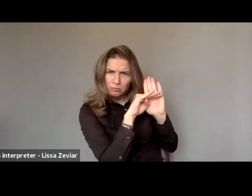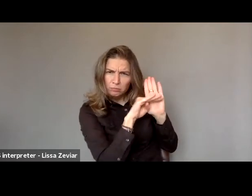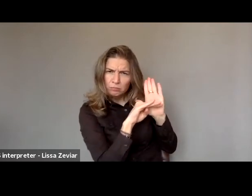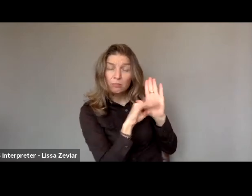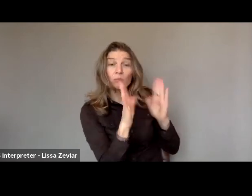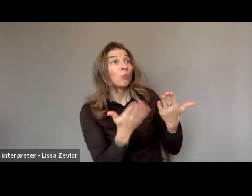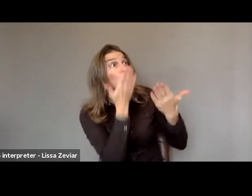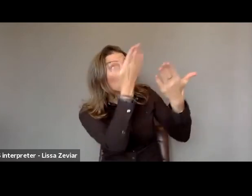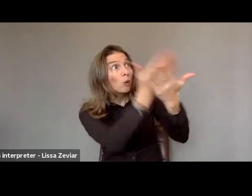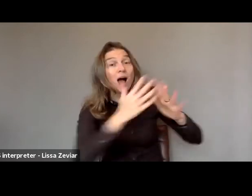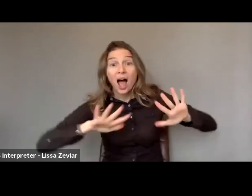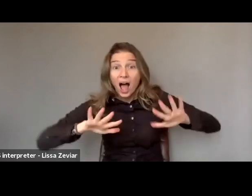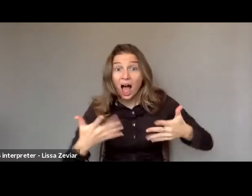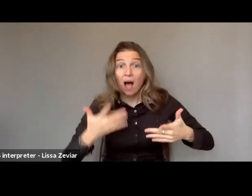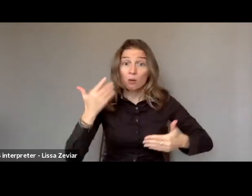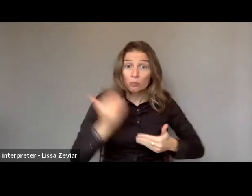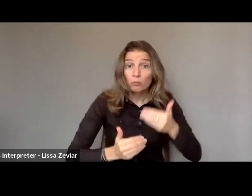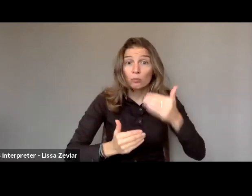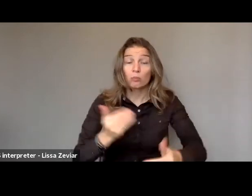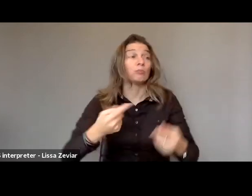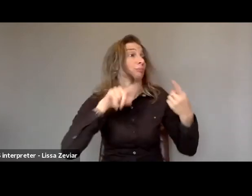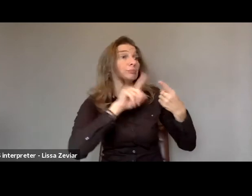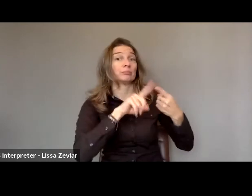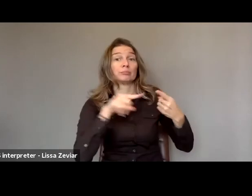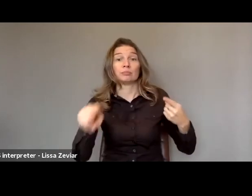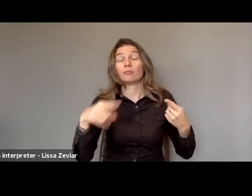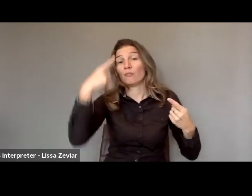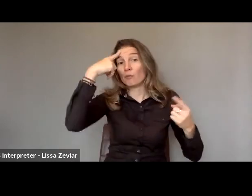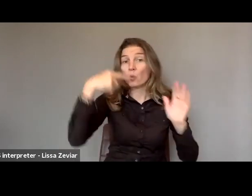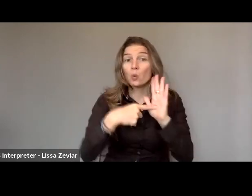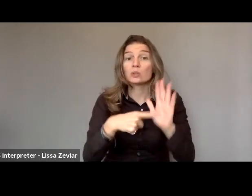like making sure there is 24/7 help lines,